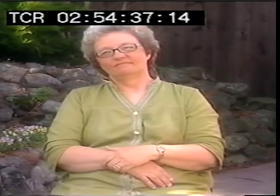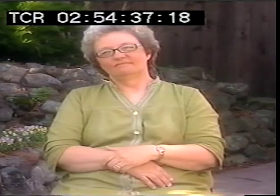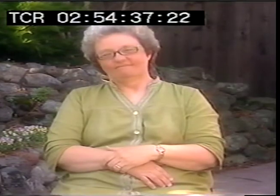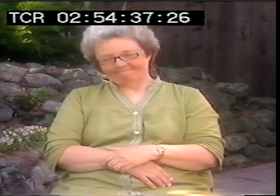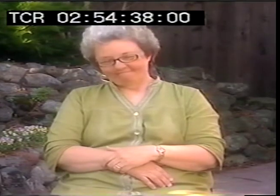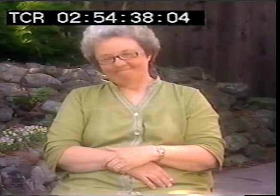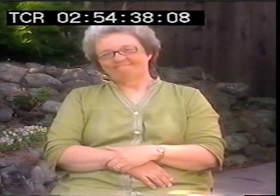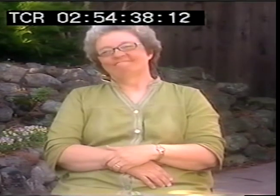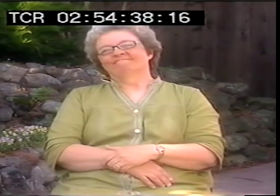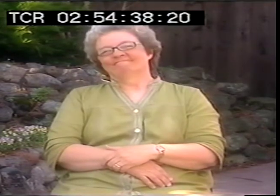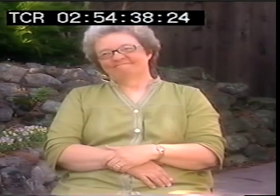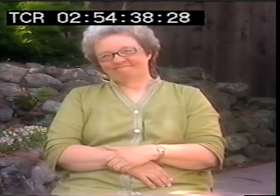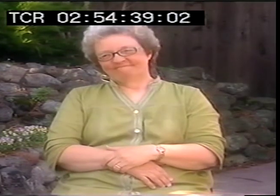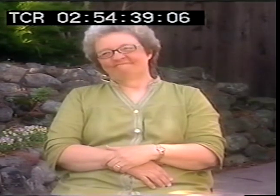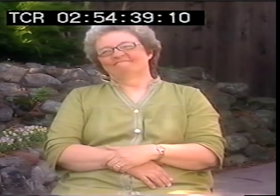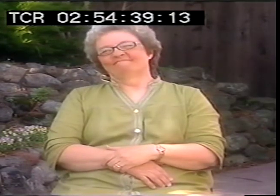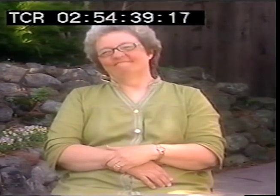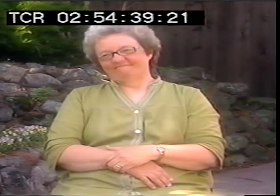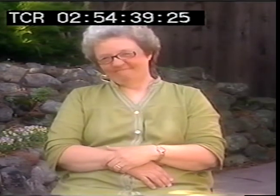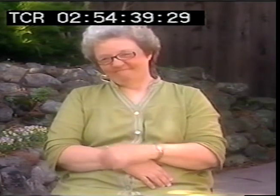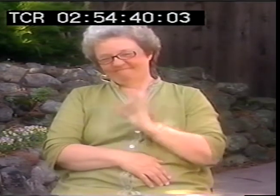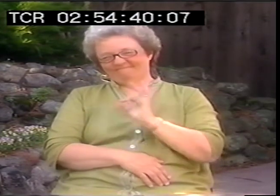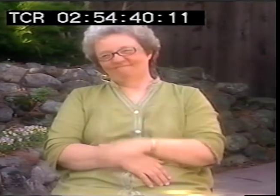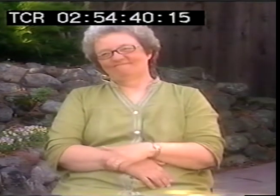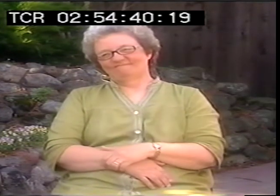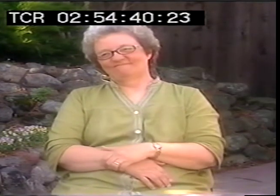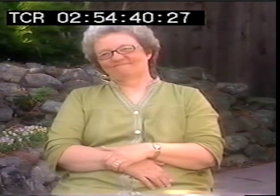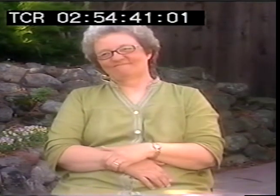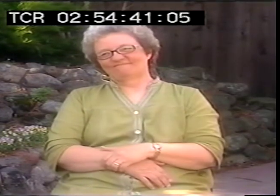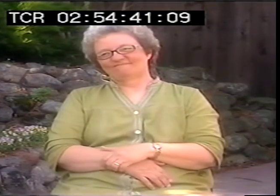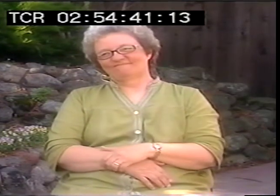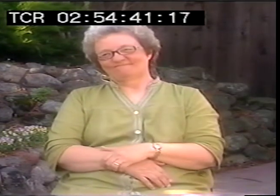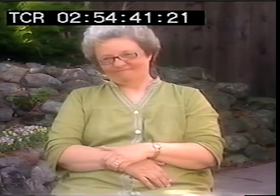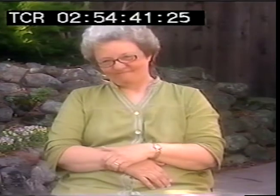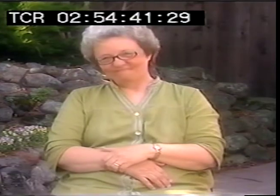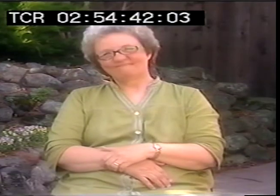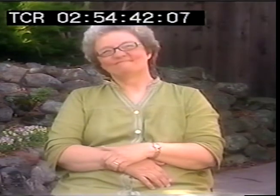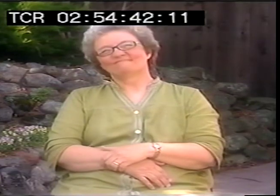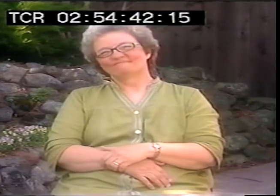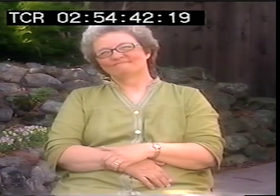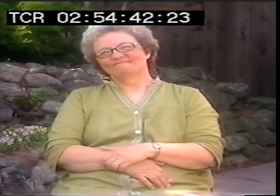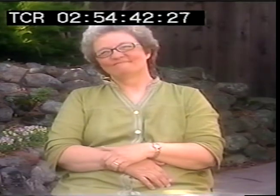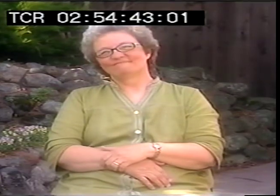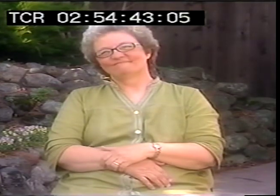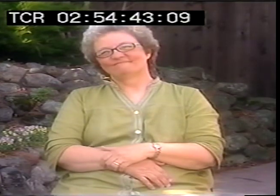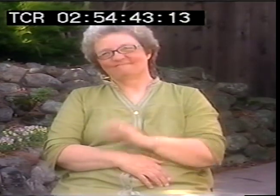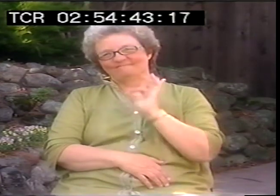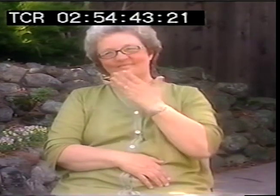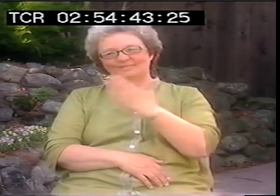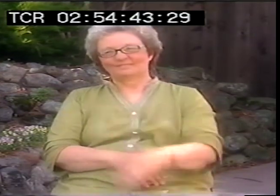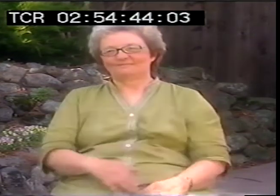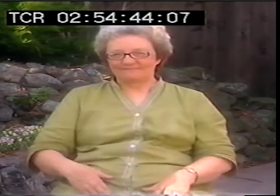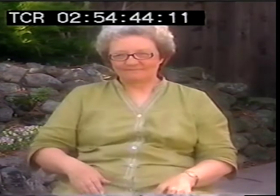what occurs going forward in the years of 2000 and beyond.